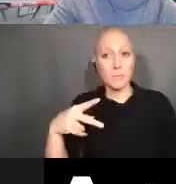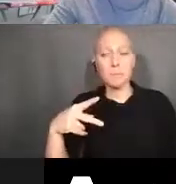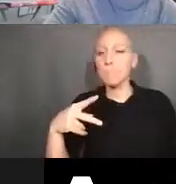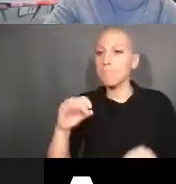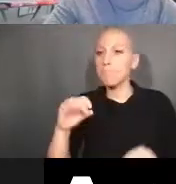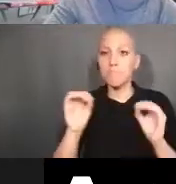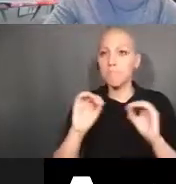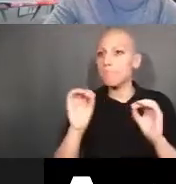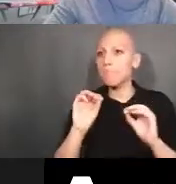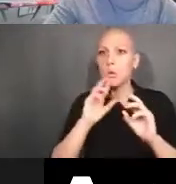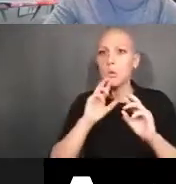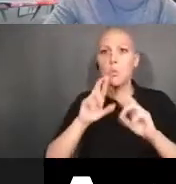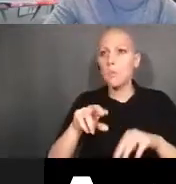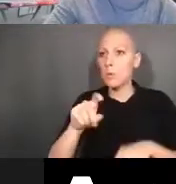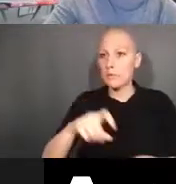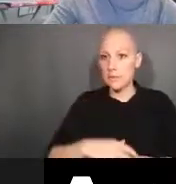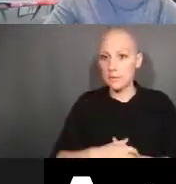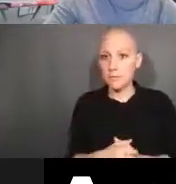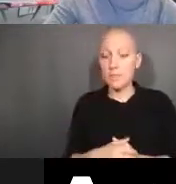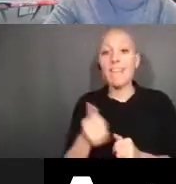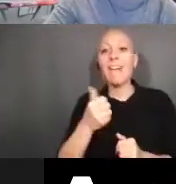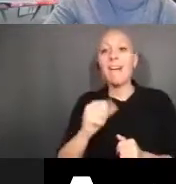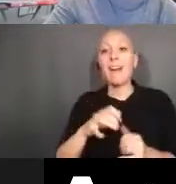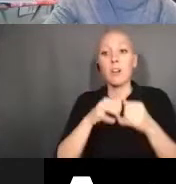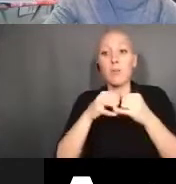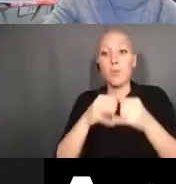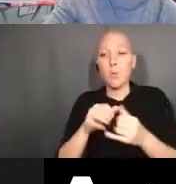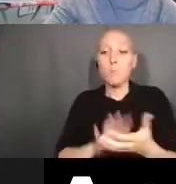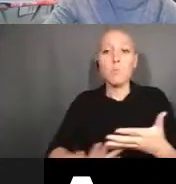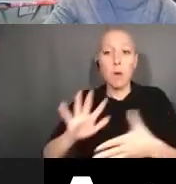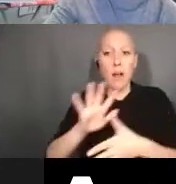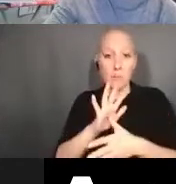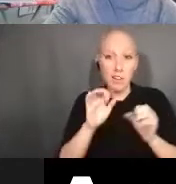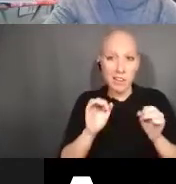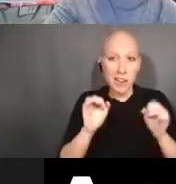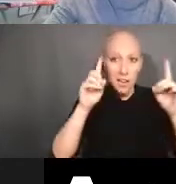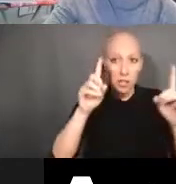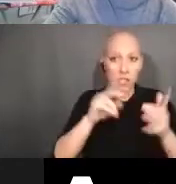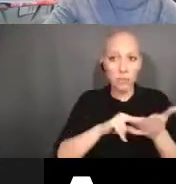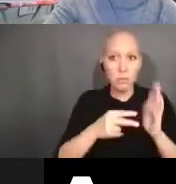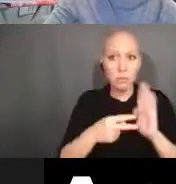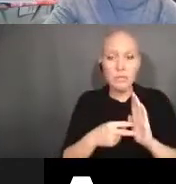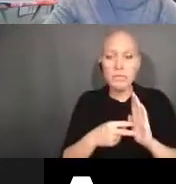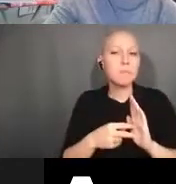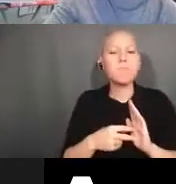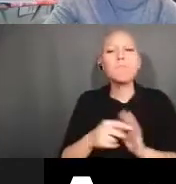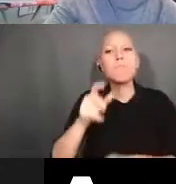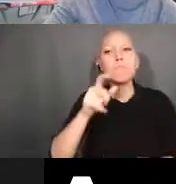that is primarily for the purpose of education is not reportable under the Bayh-Dole Act.